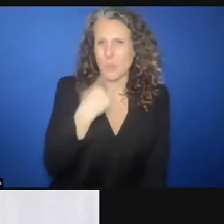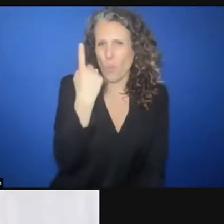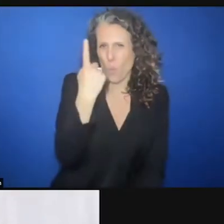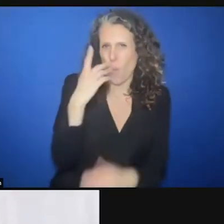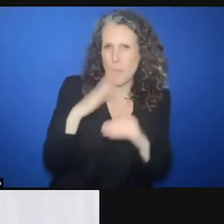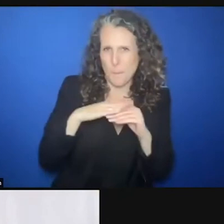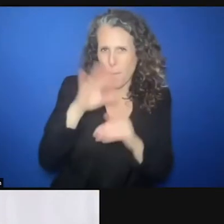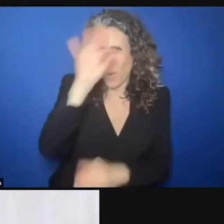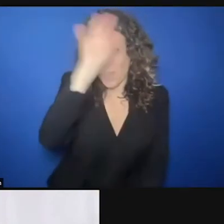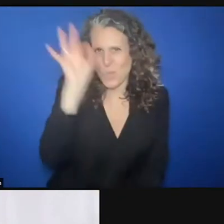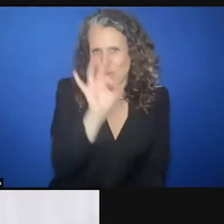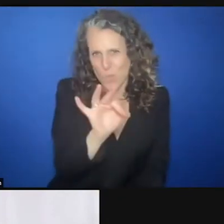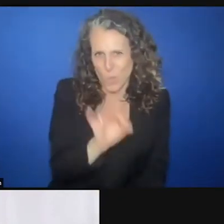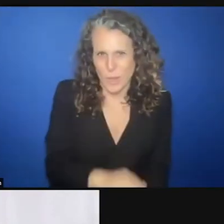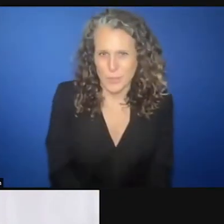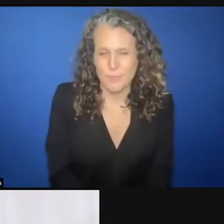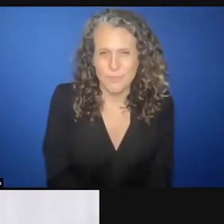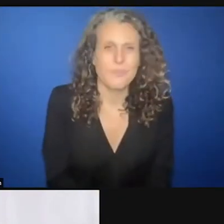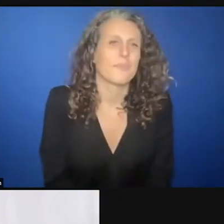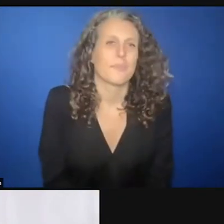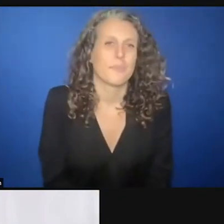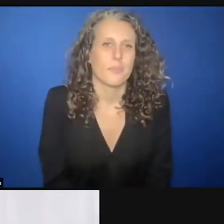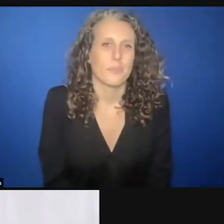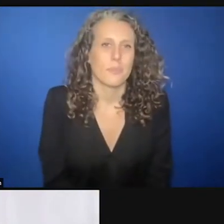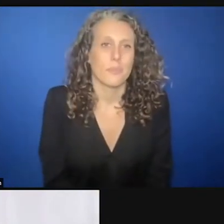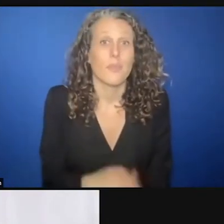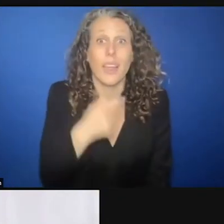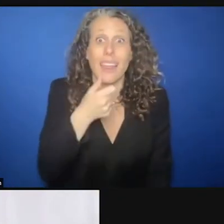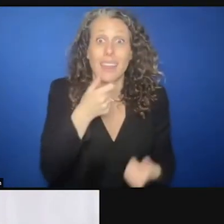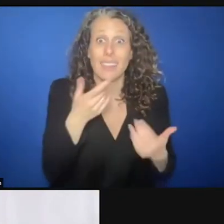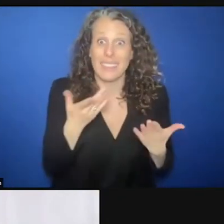have senior representatives of the donor community with you right now,